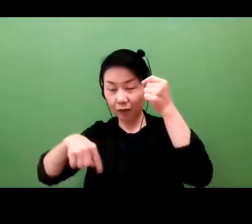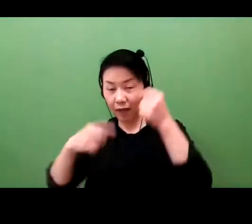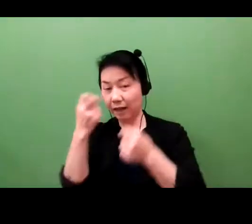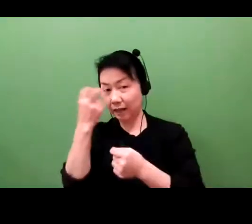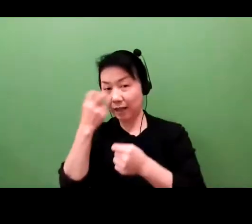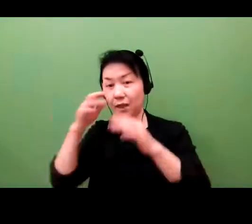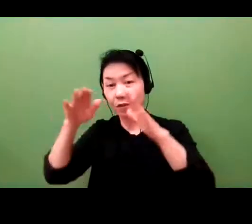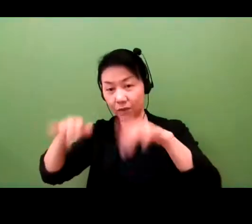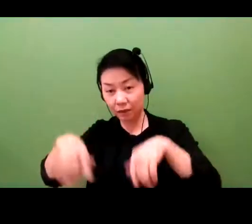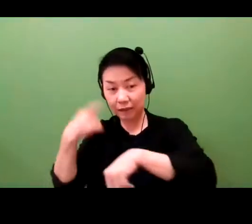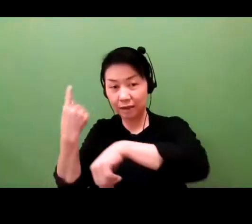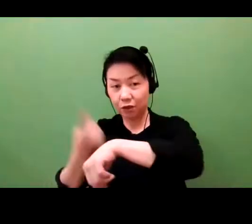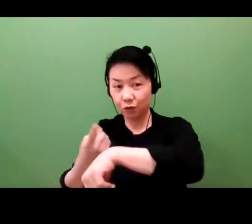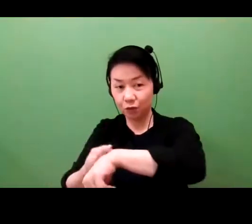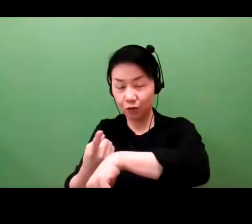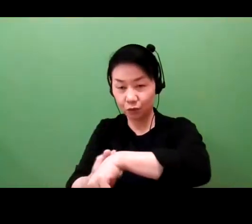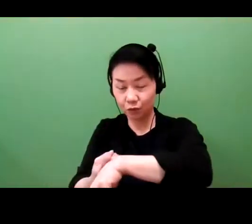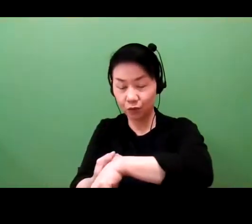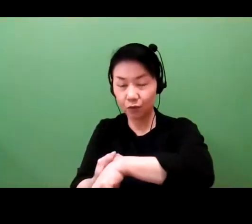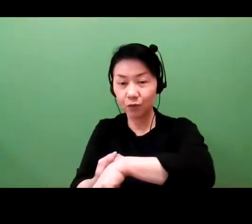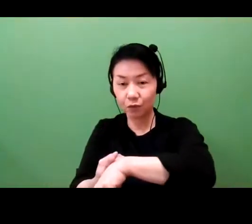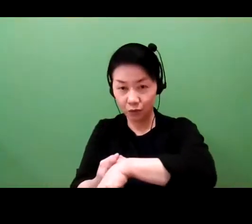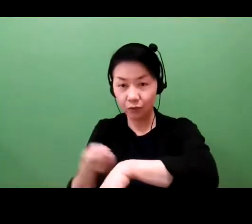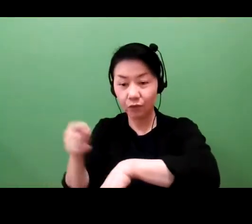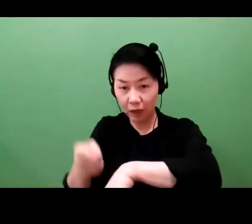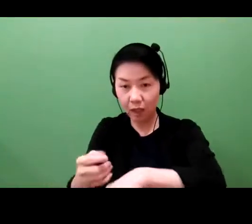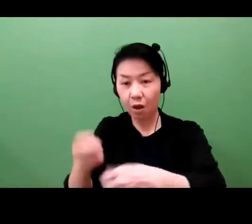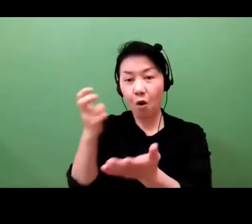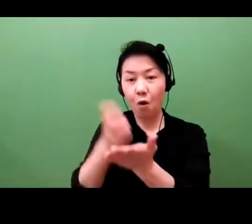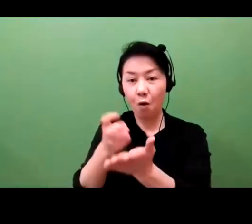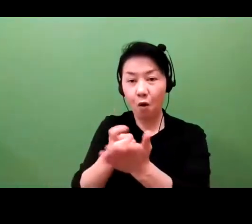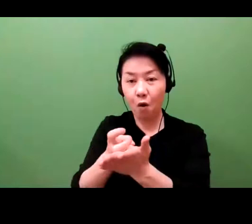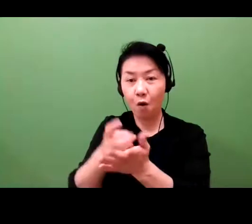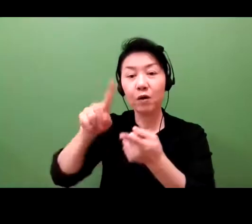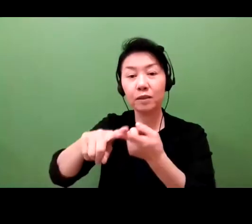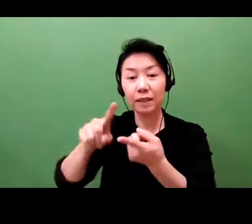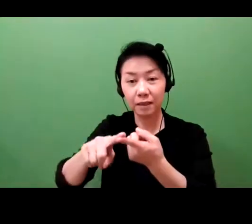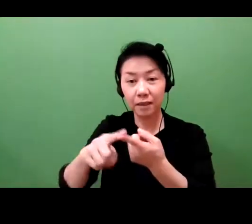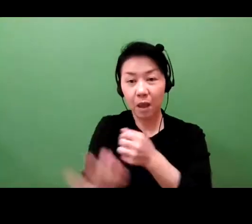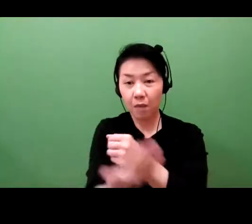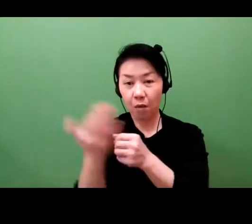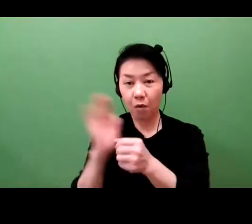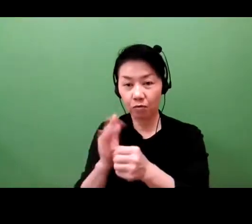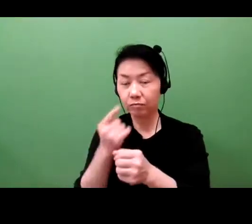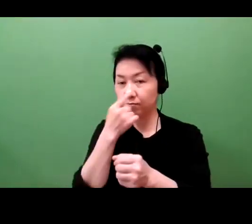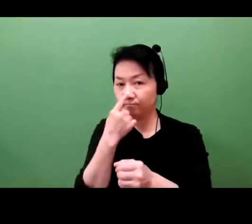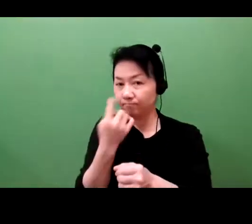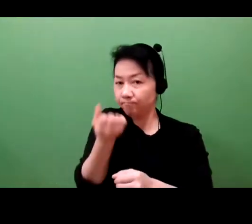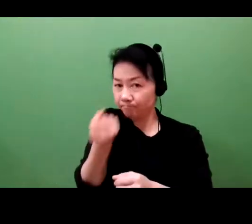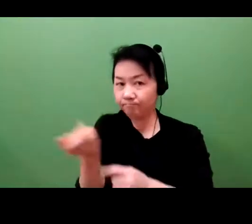and then transferred over, sold, or licensed to the translational company, often